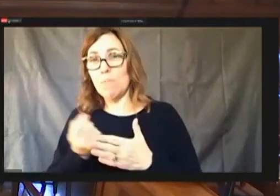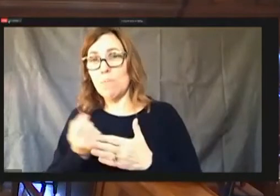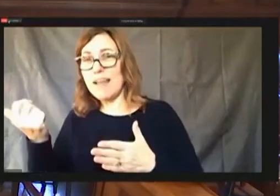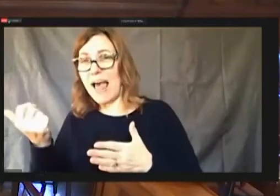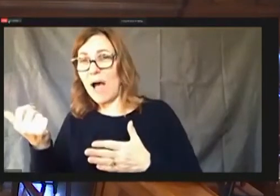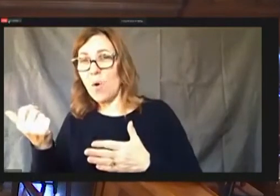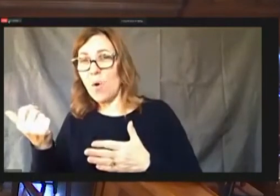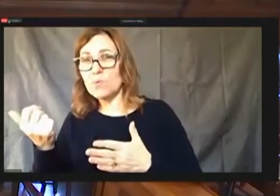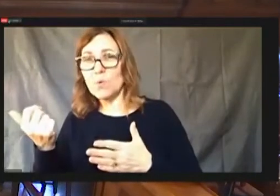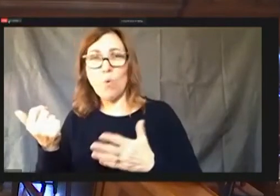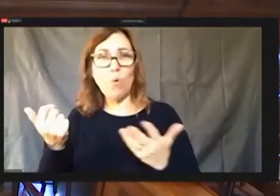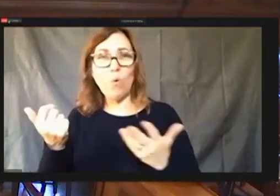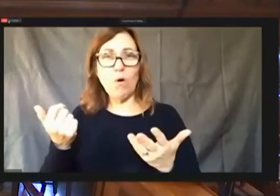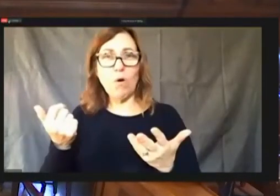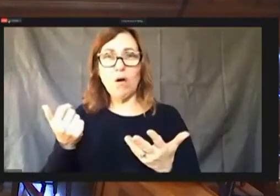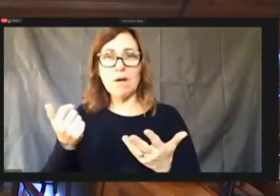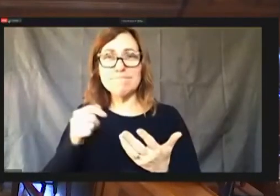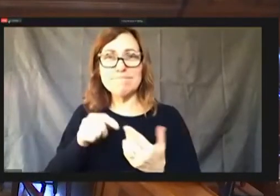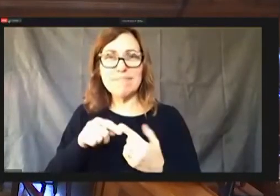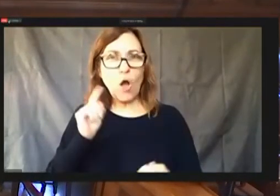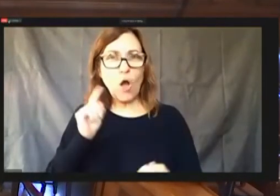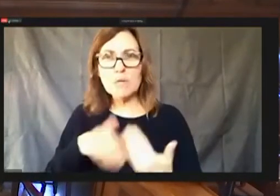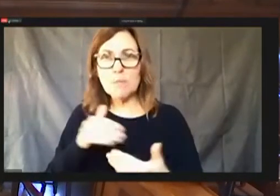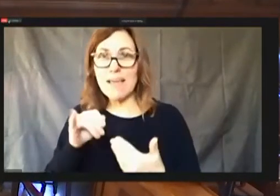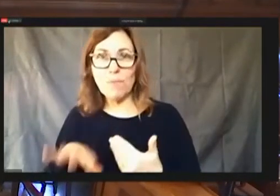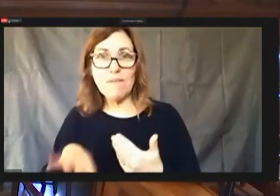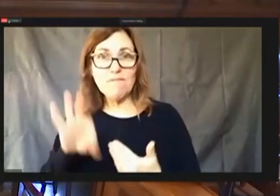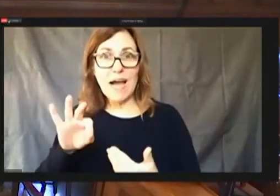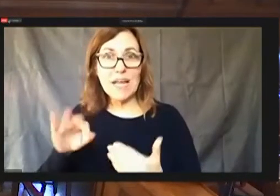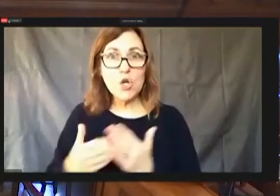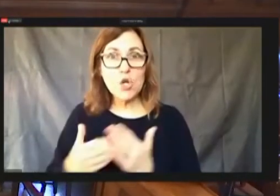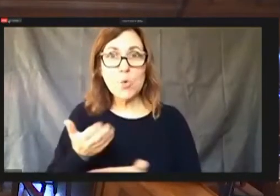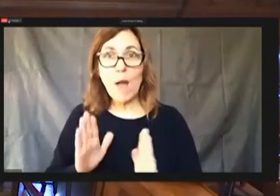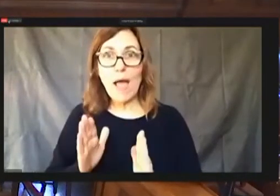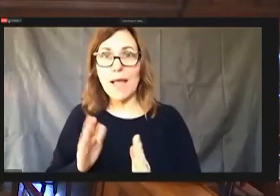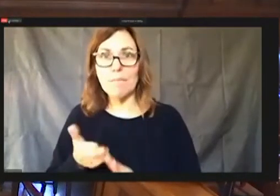If we find another way to do this by next week or talk to the administration and get